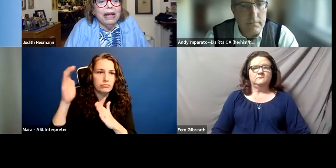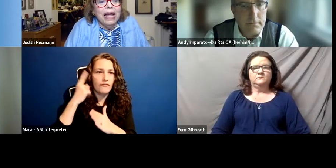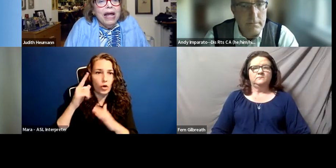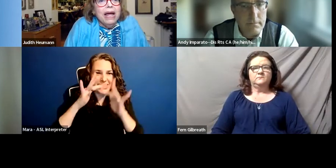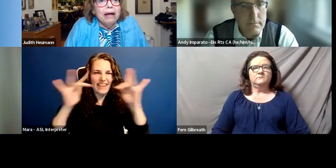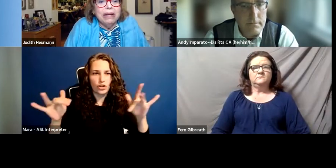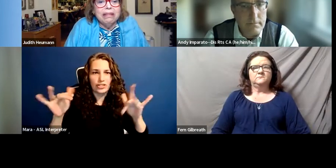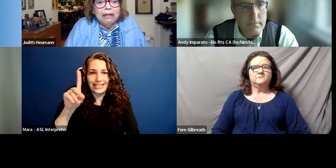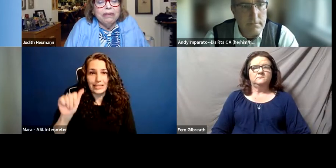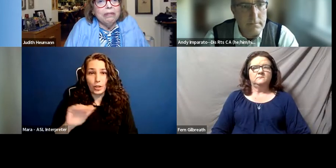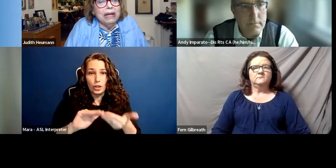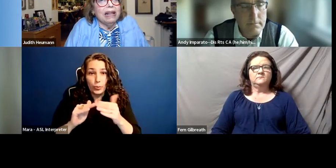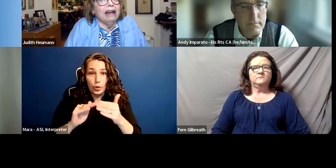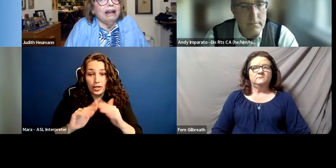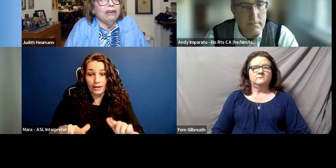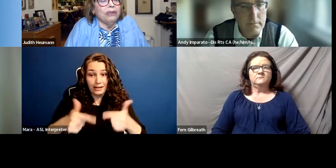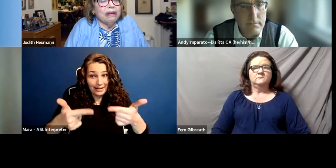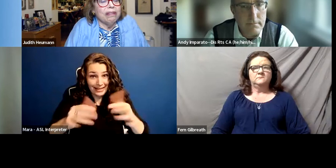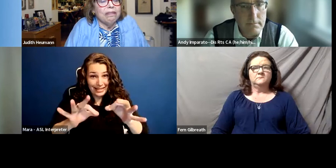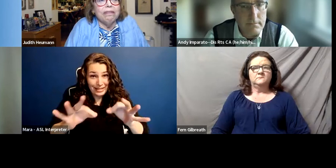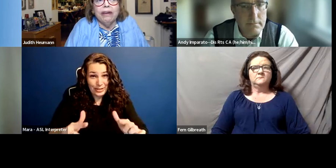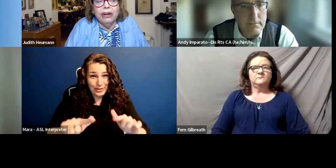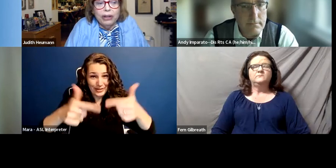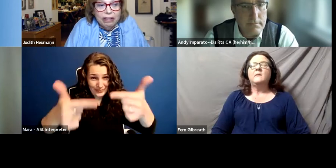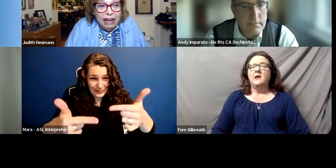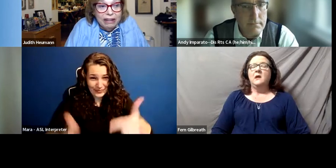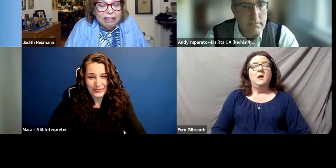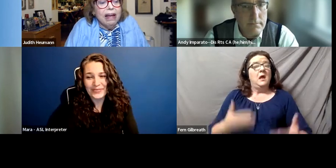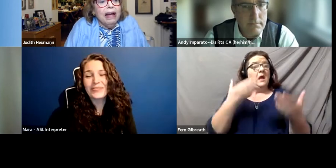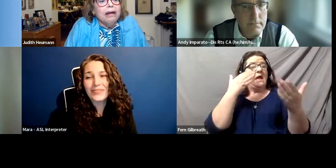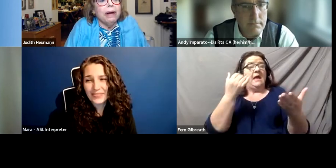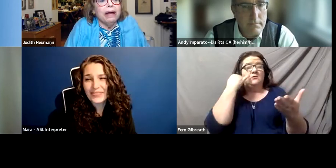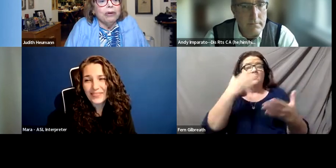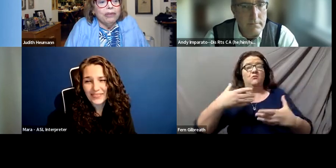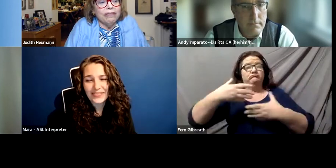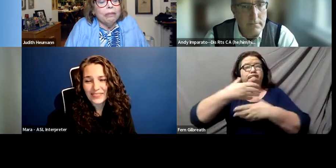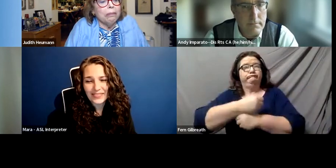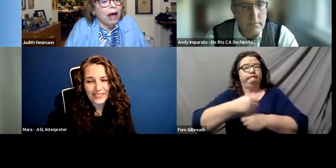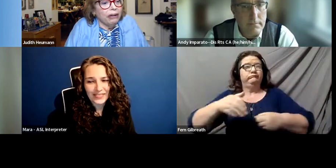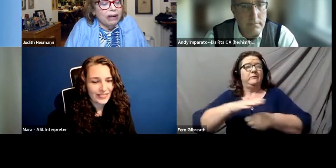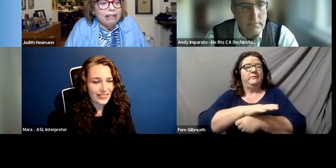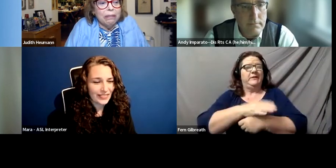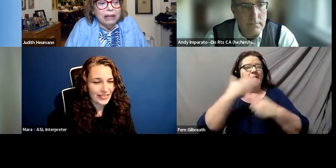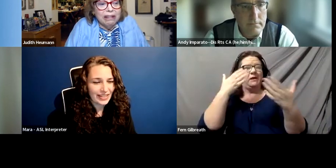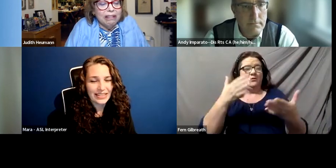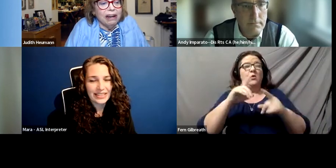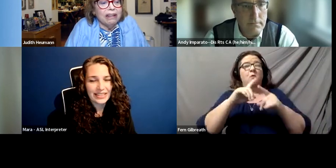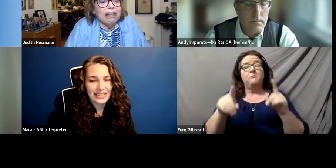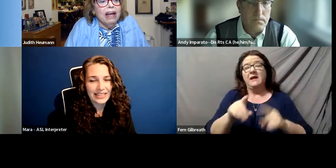but it seems to me that you are doing some very good things by moving from a minor in disability studies